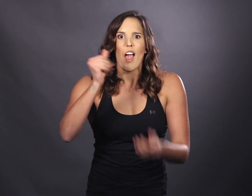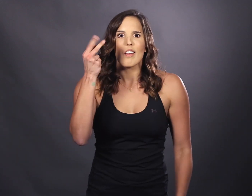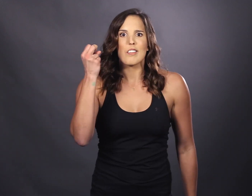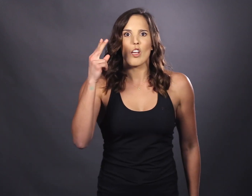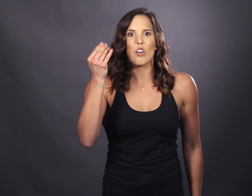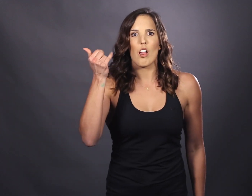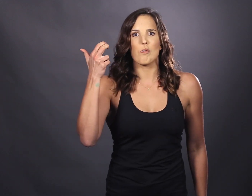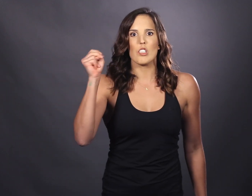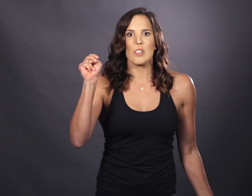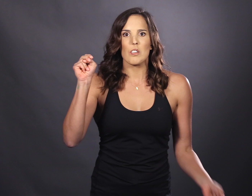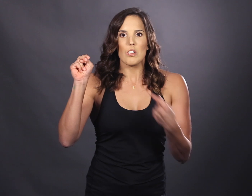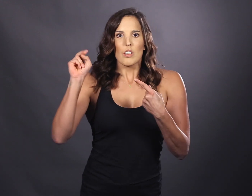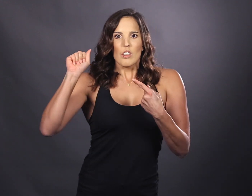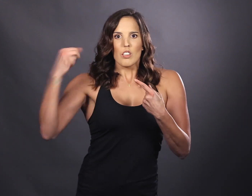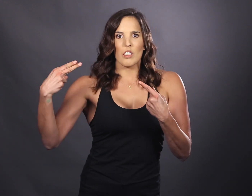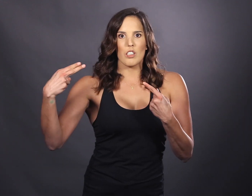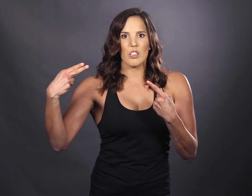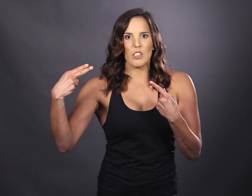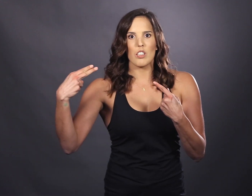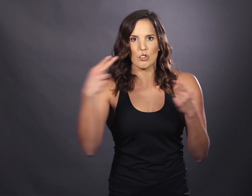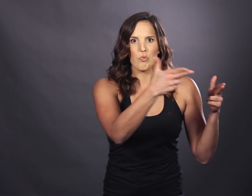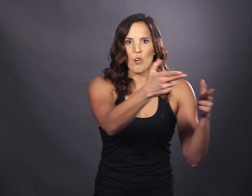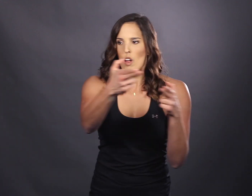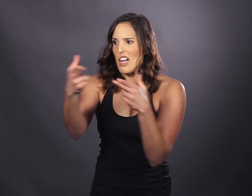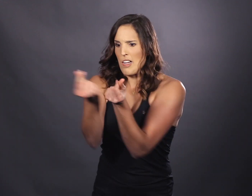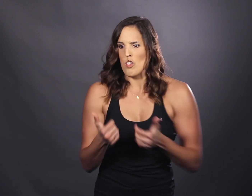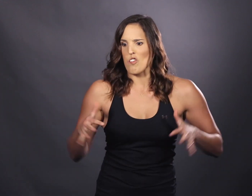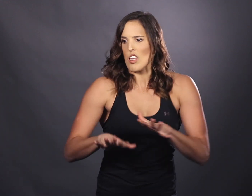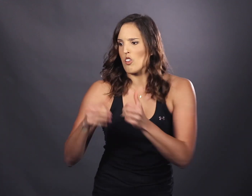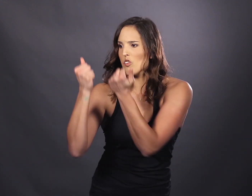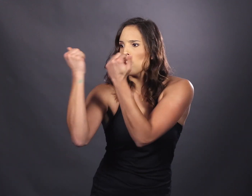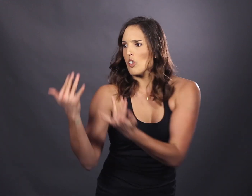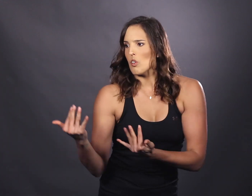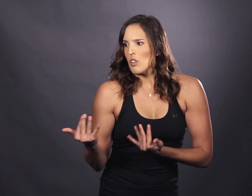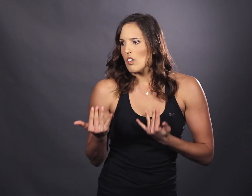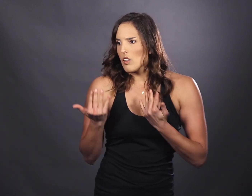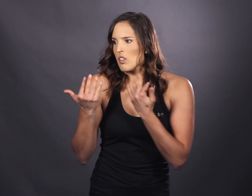Alexander Hamilton Troops are waiting in the field for you